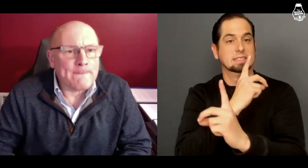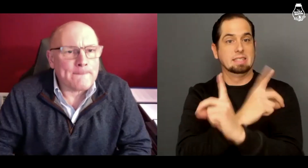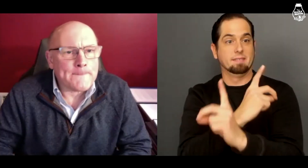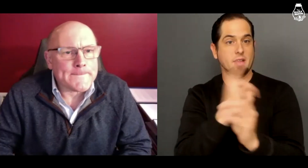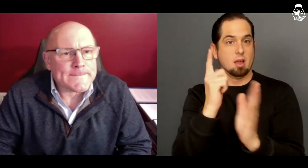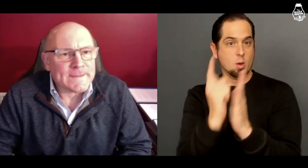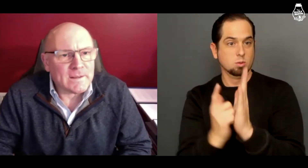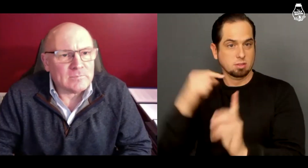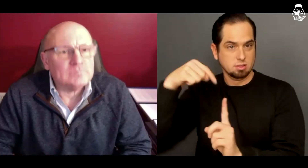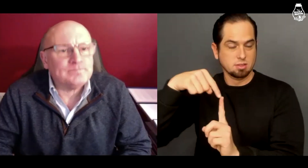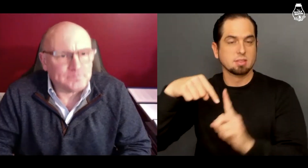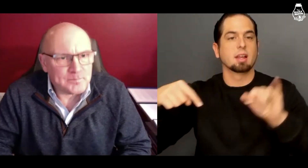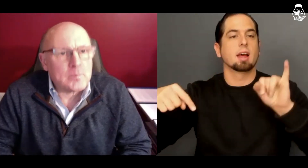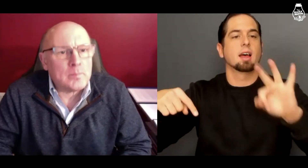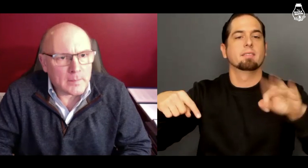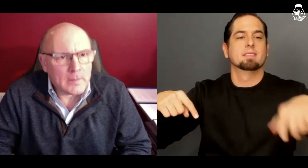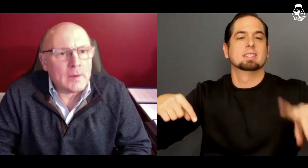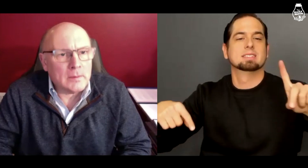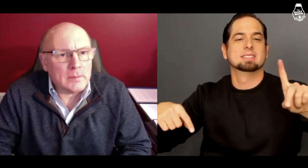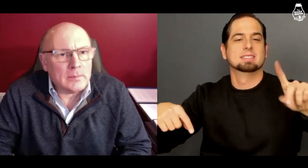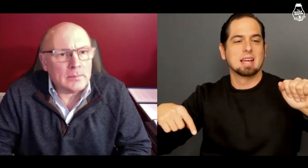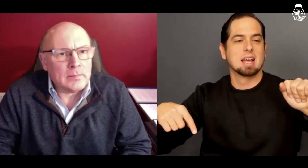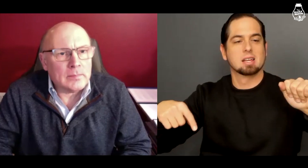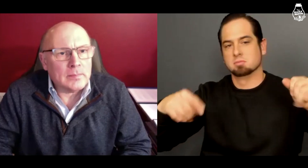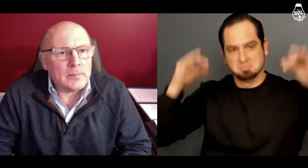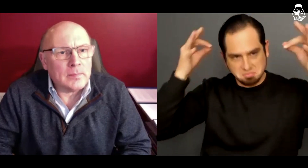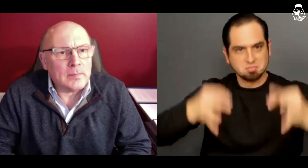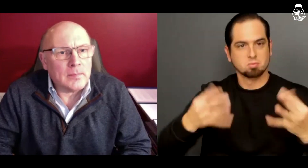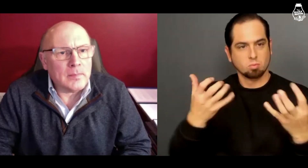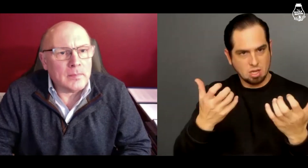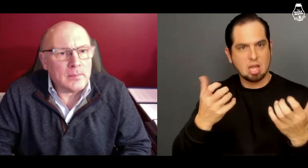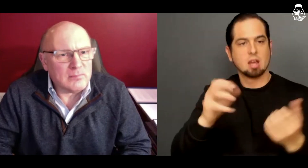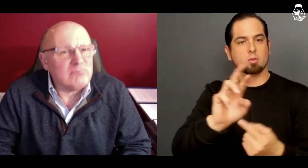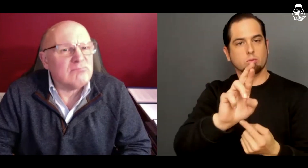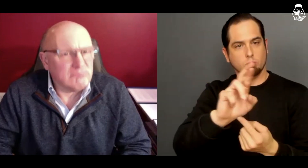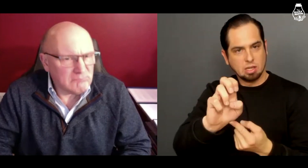The defense attorney - if the DA decides she wants to